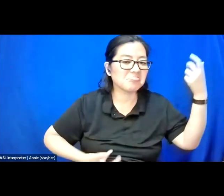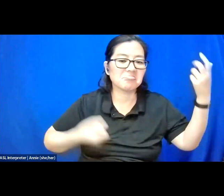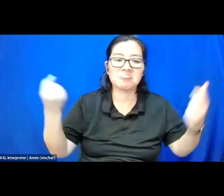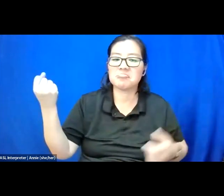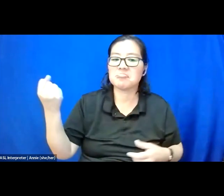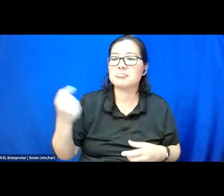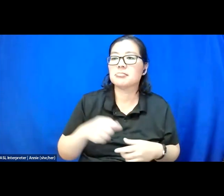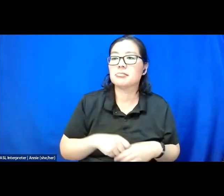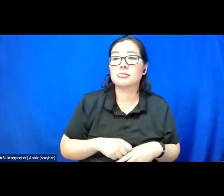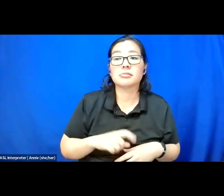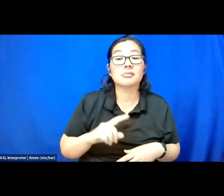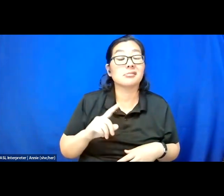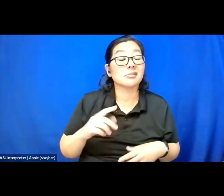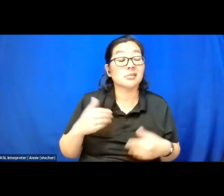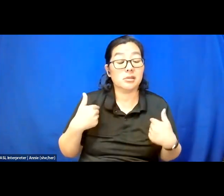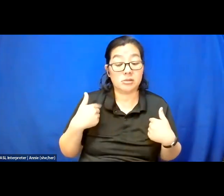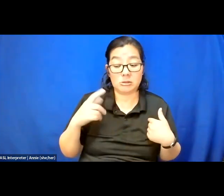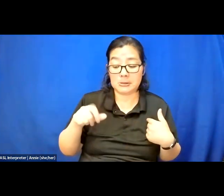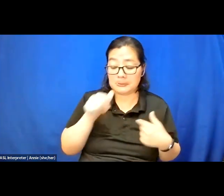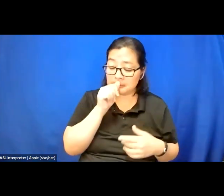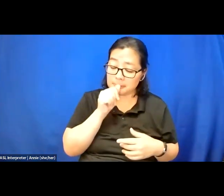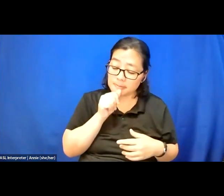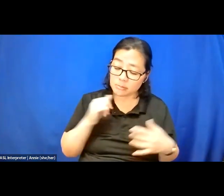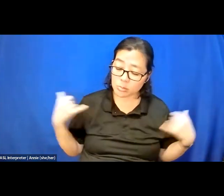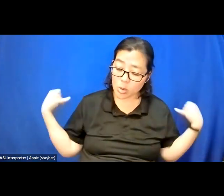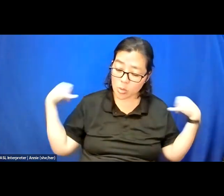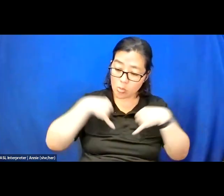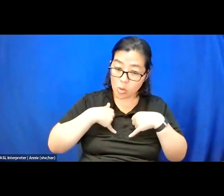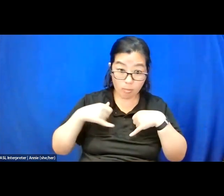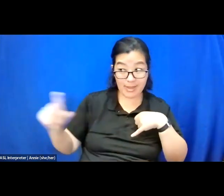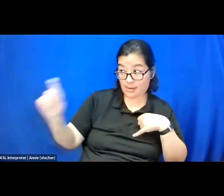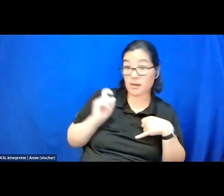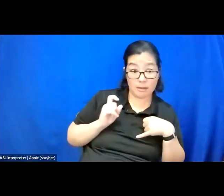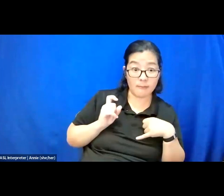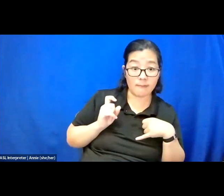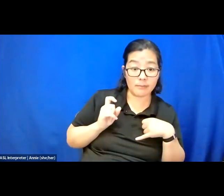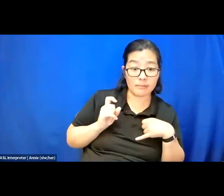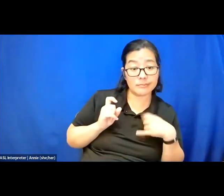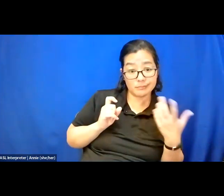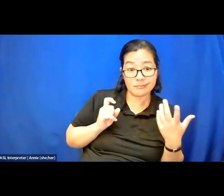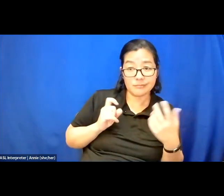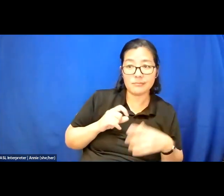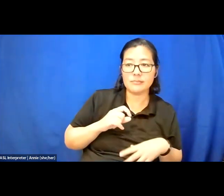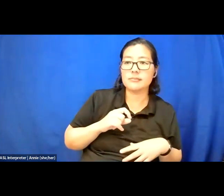And you just have to put on a robe that they'll give you and a blanket maybe.